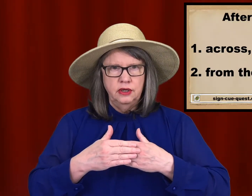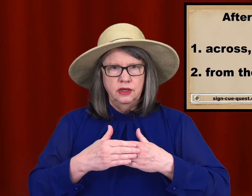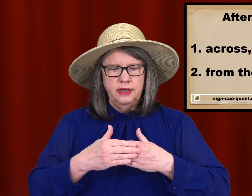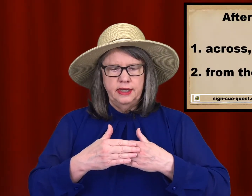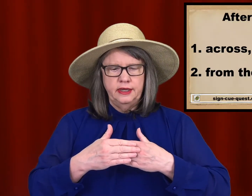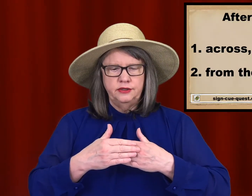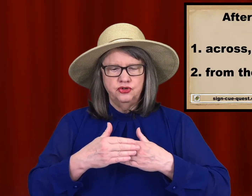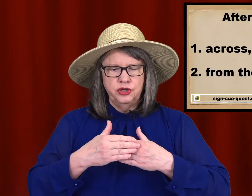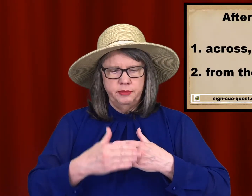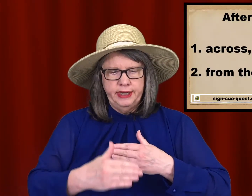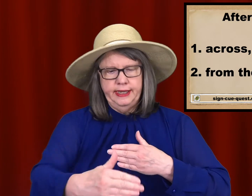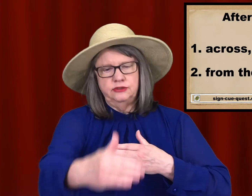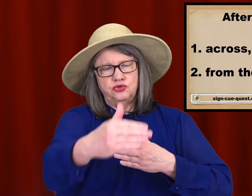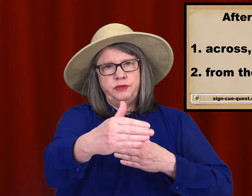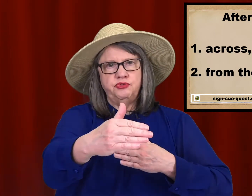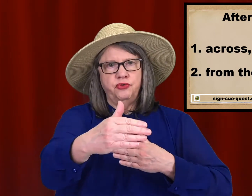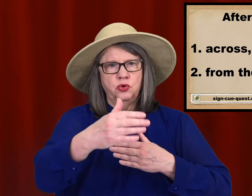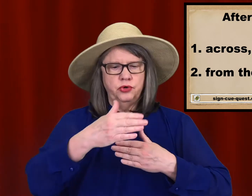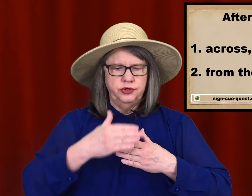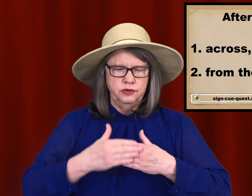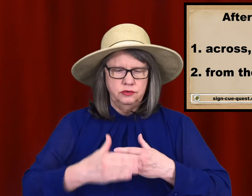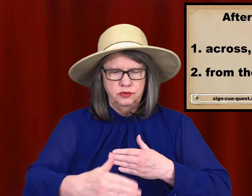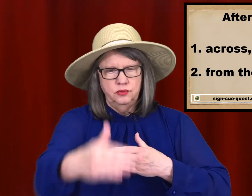and your dominant hand sweeps forward.